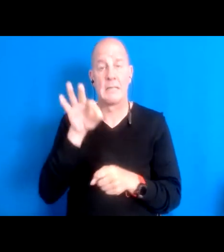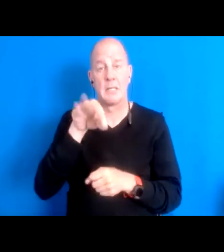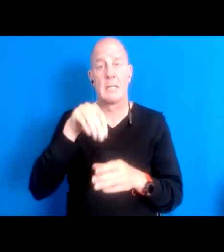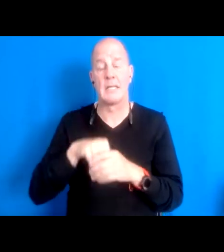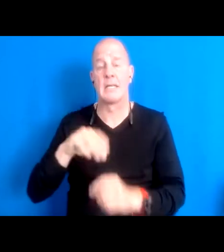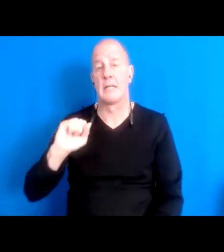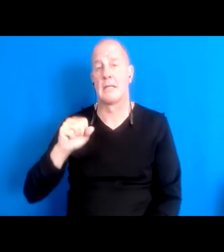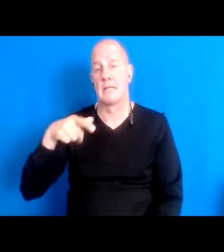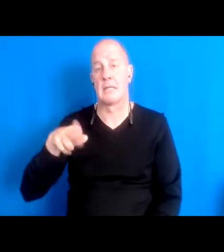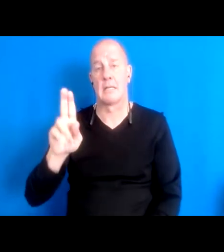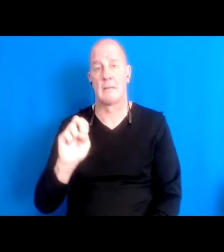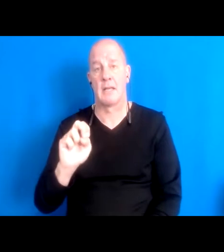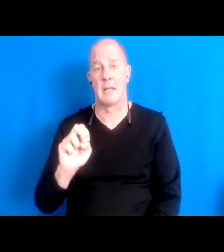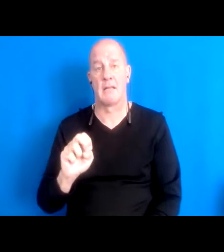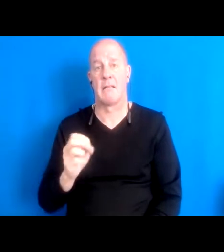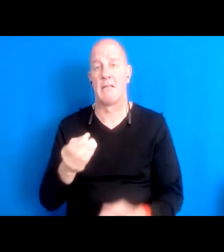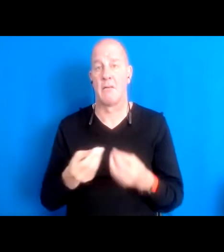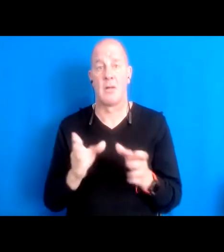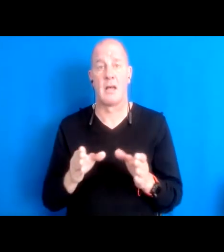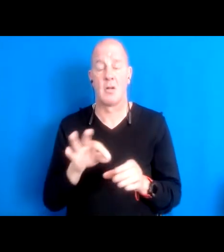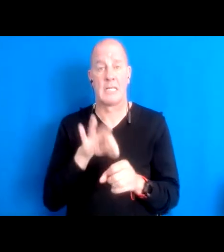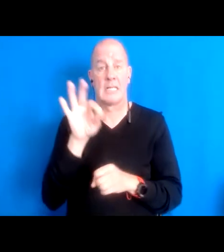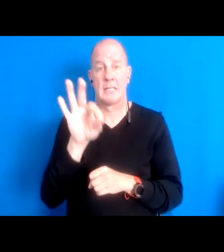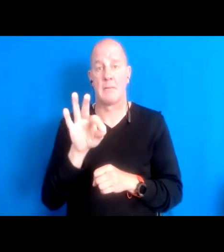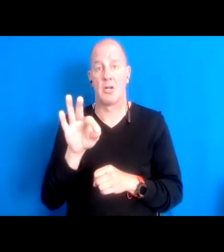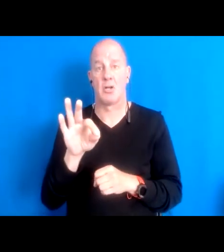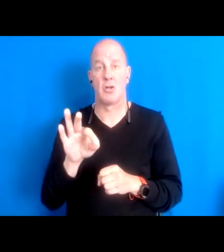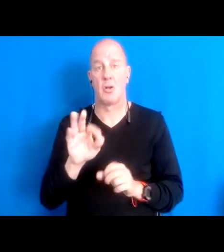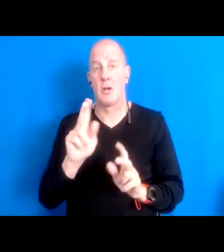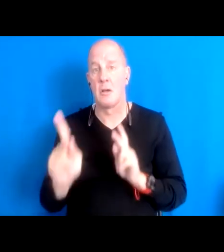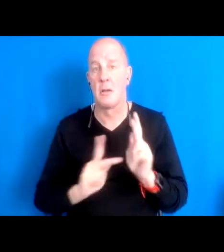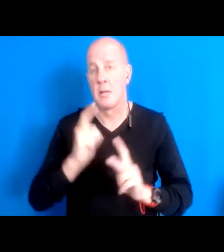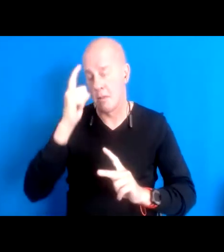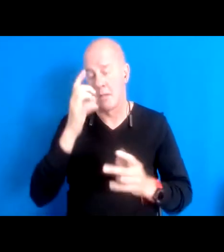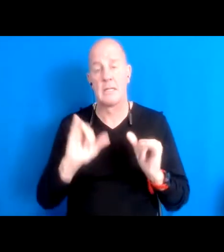thereof spiritual essence in space that's something spiritual to where there's no